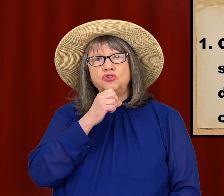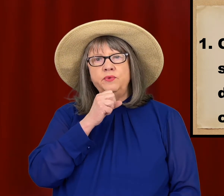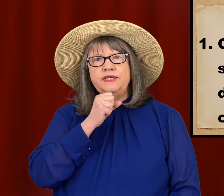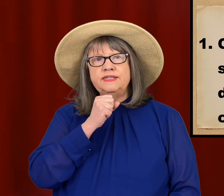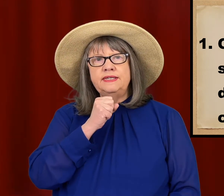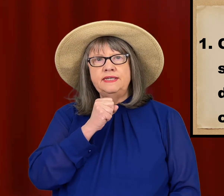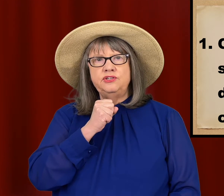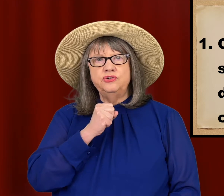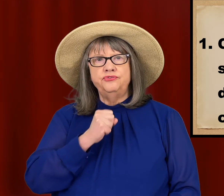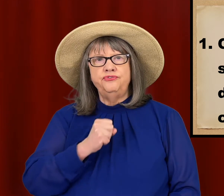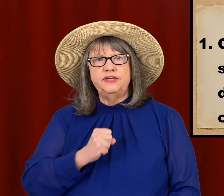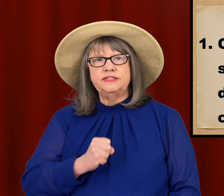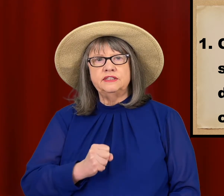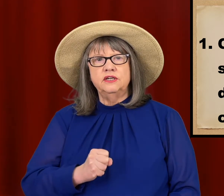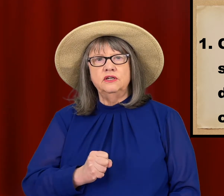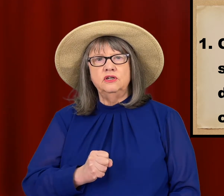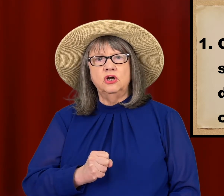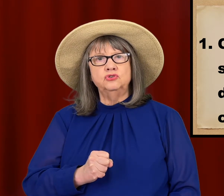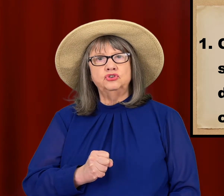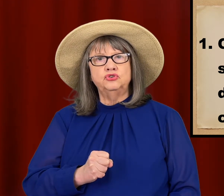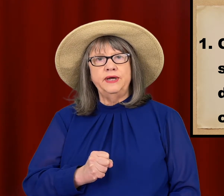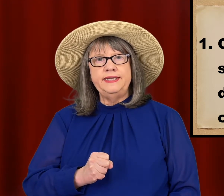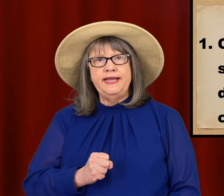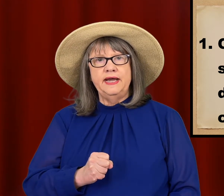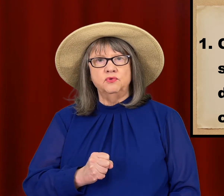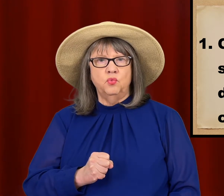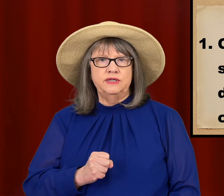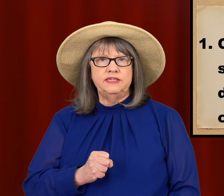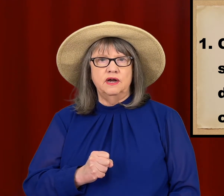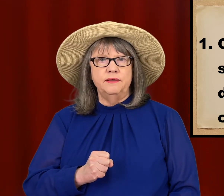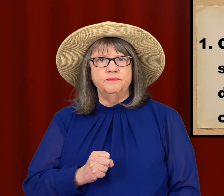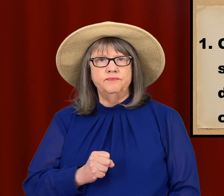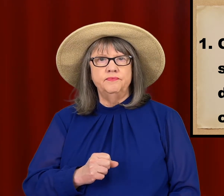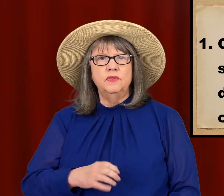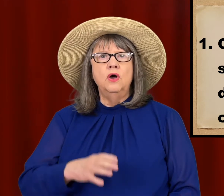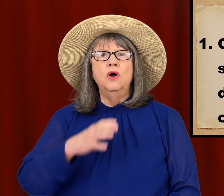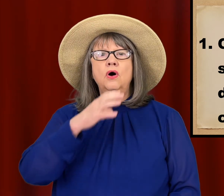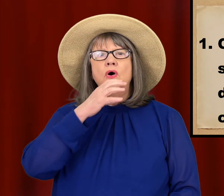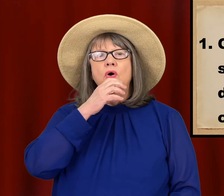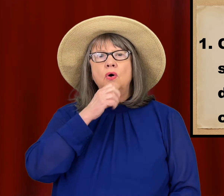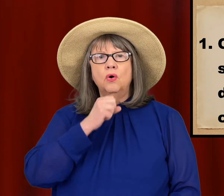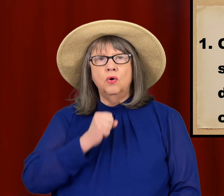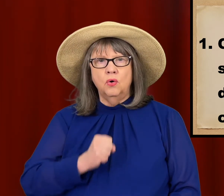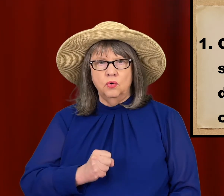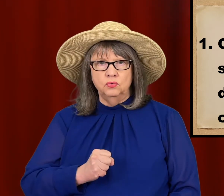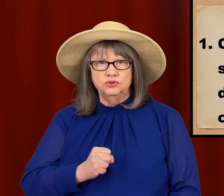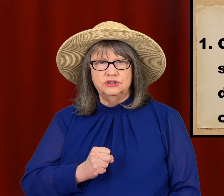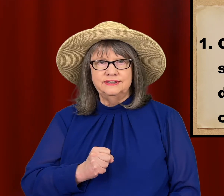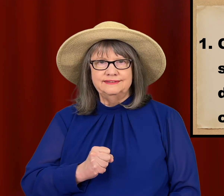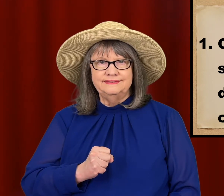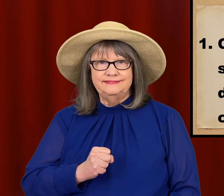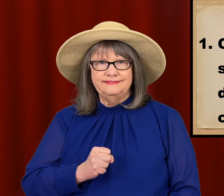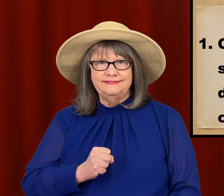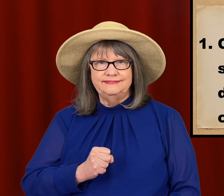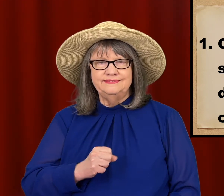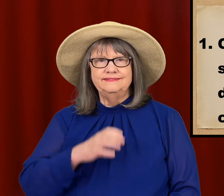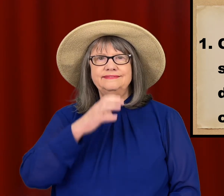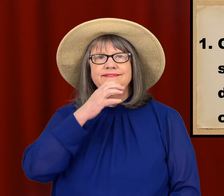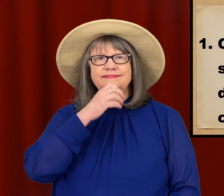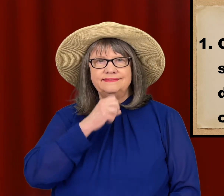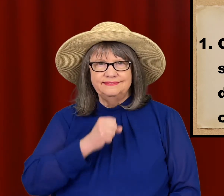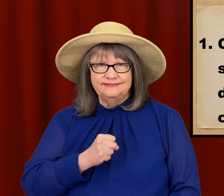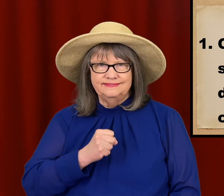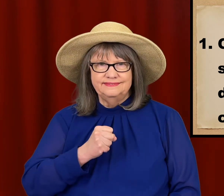it into a fist, go straight down one time. OLD.